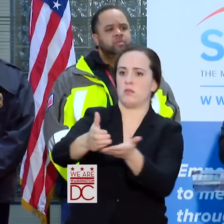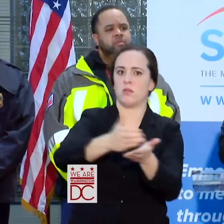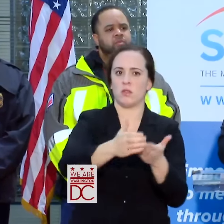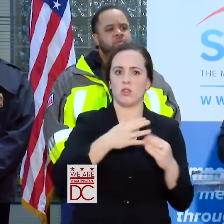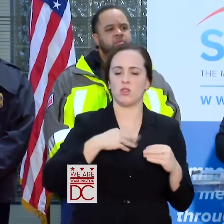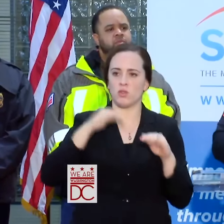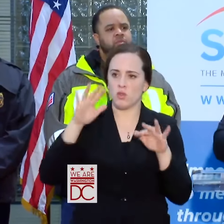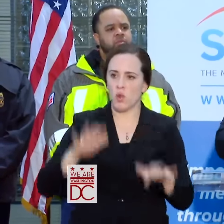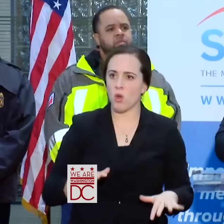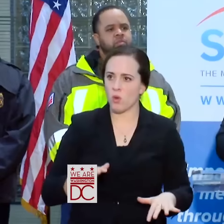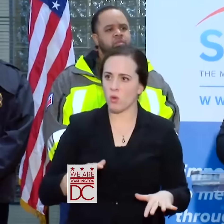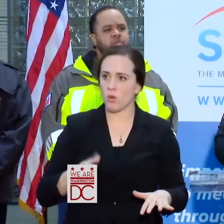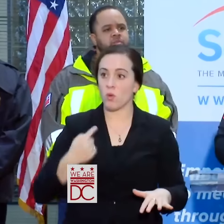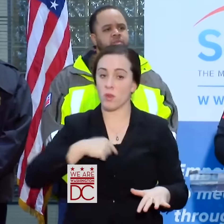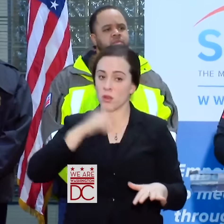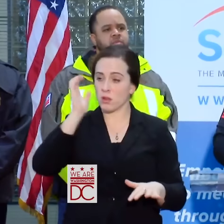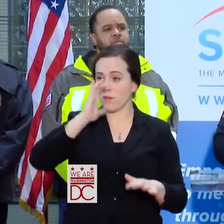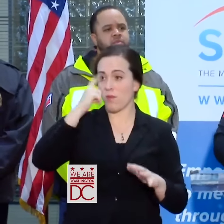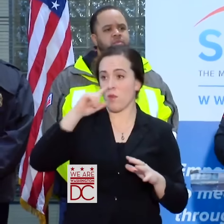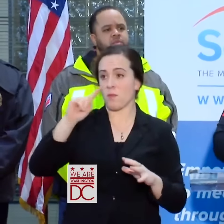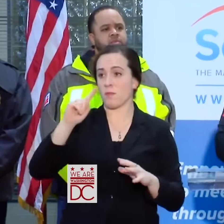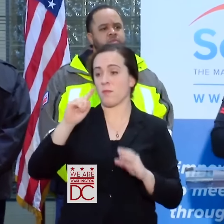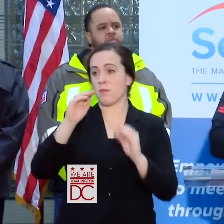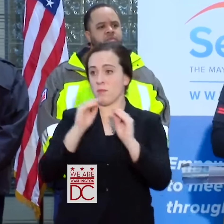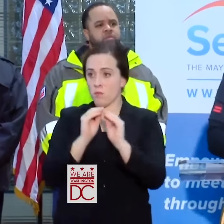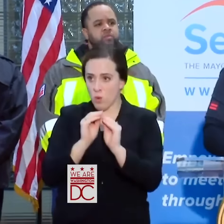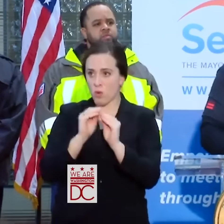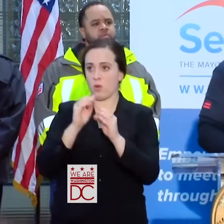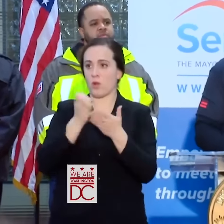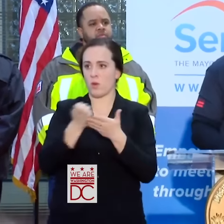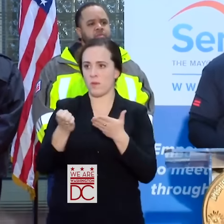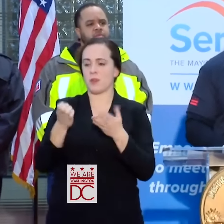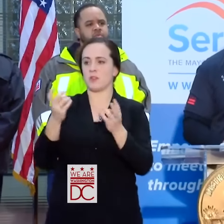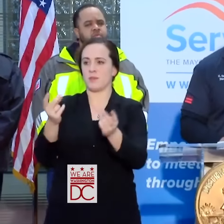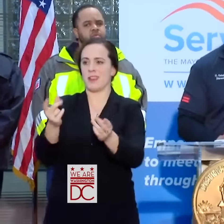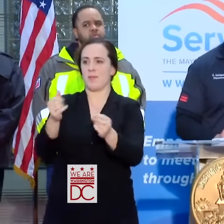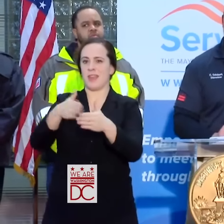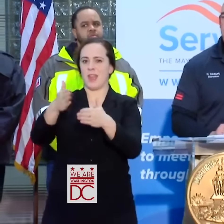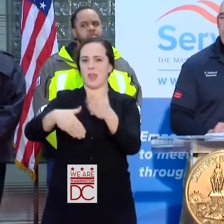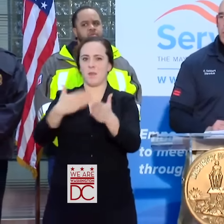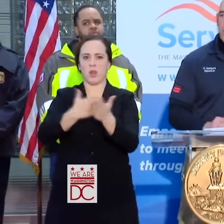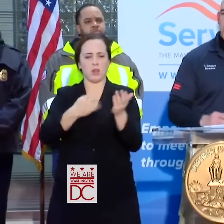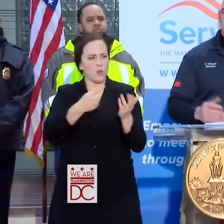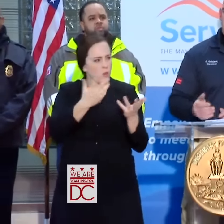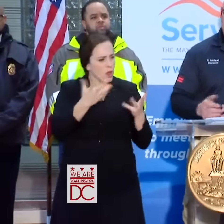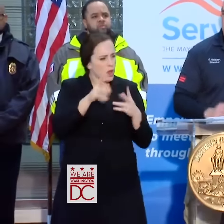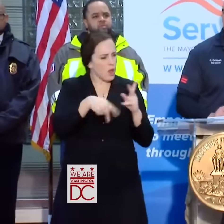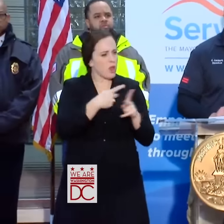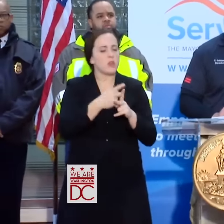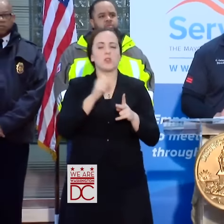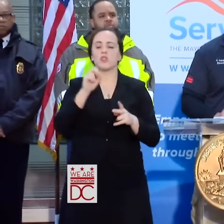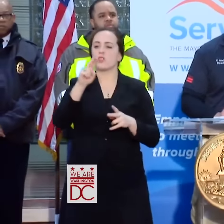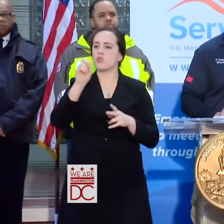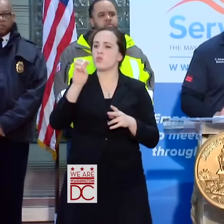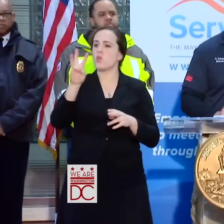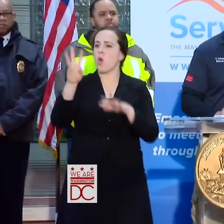WE ARE LOOKING FOR ADDITIONAL EQUIPMENT TO SPEED THE END PART OF THE EQUIPMENT. WHAT KIND OF EQUIPMENT? SNOW MELTERS?